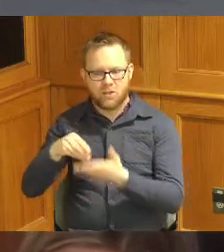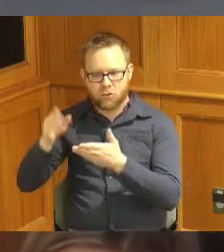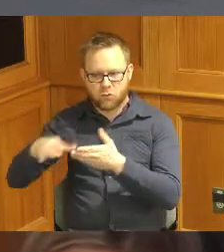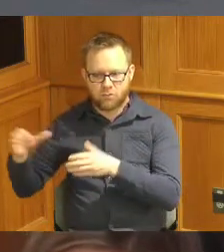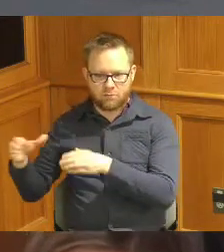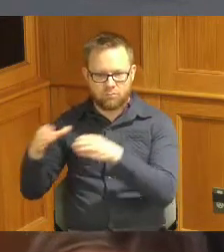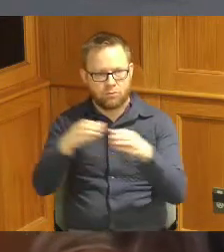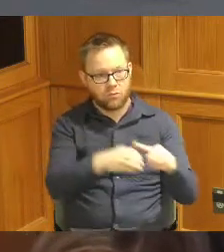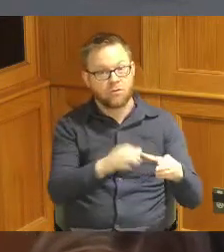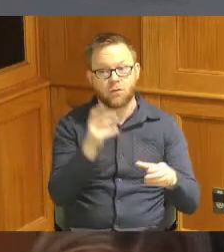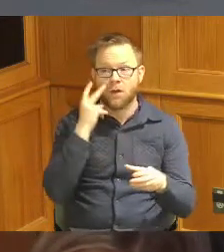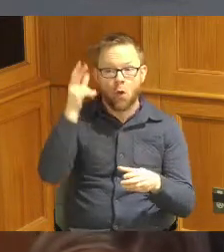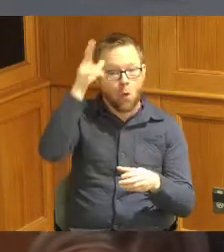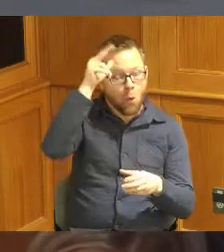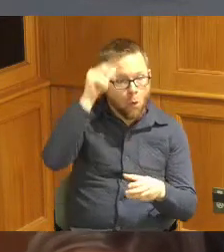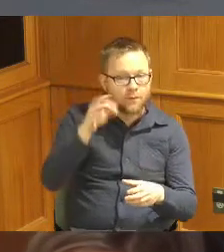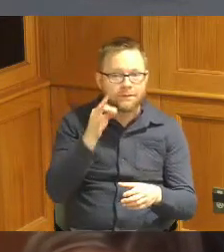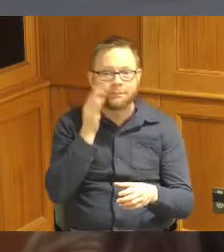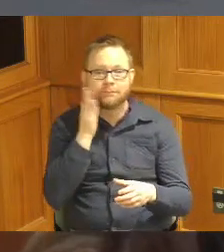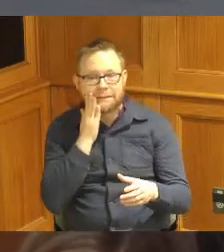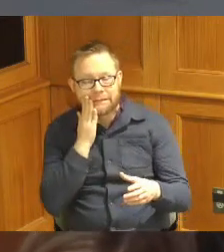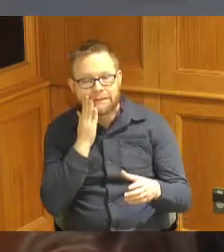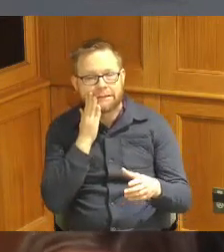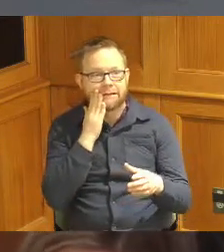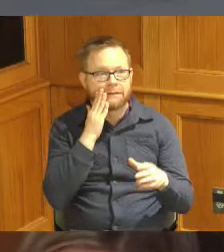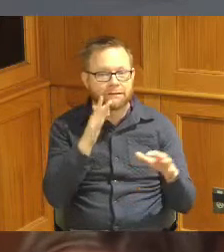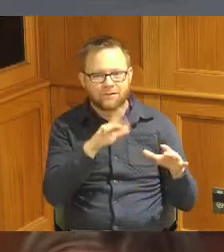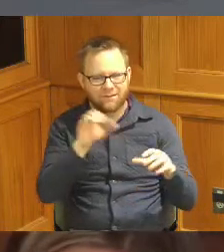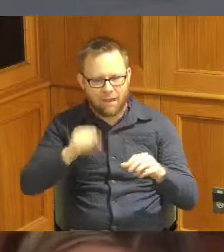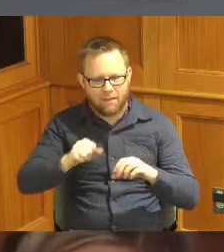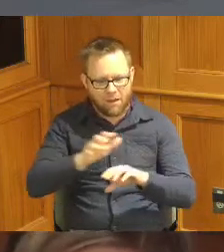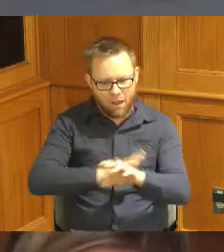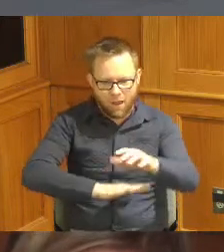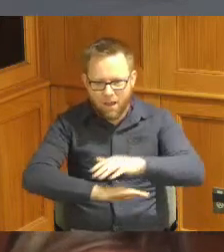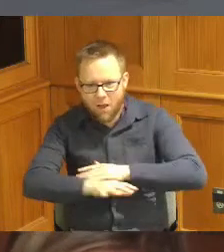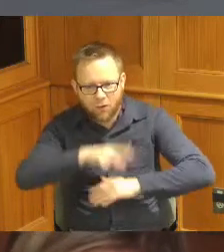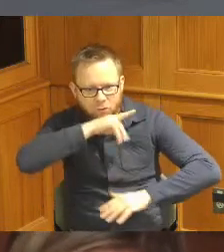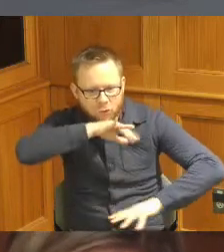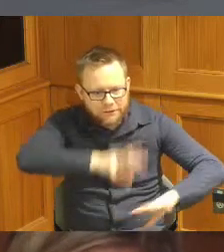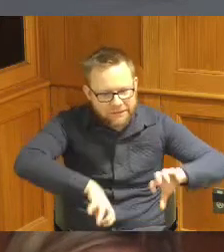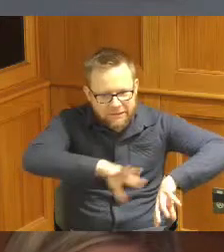horses getting to see bees getting to get their hands dirty and so yeah it is part of that okay